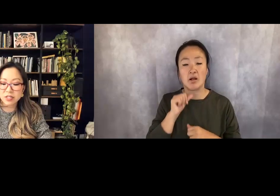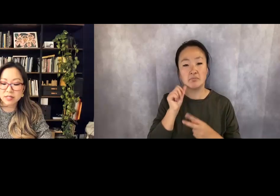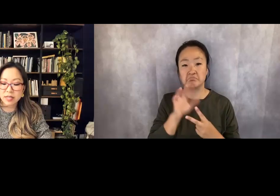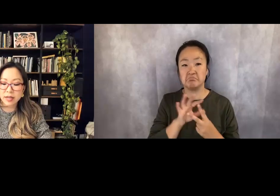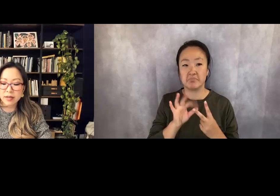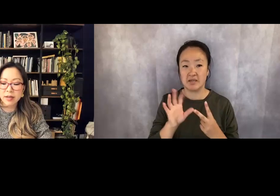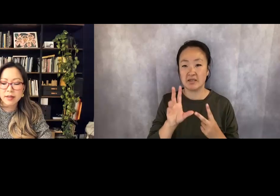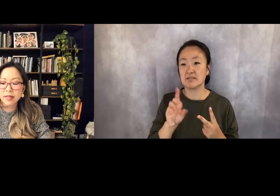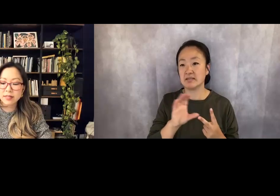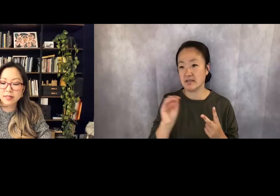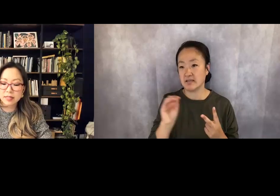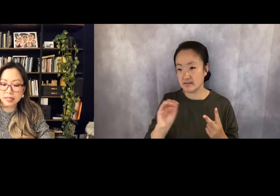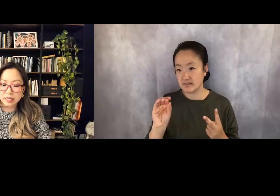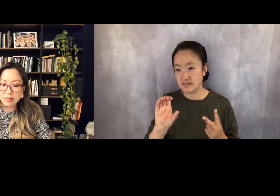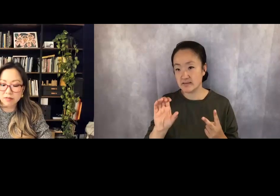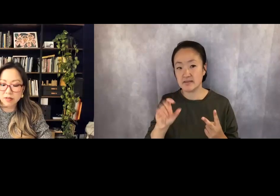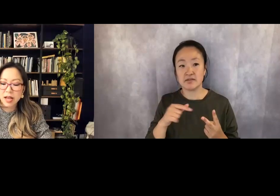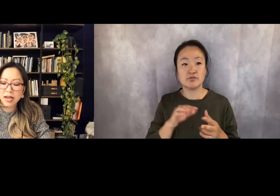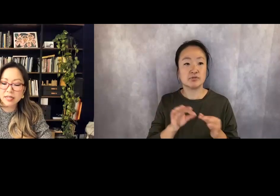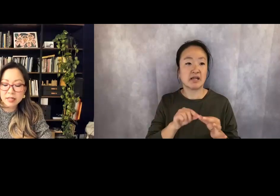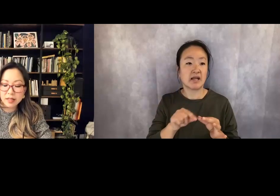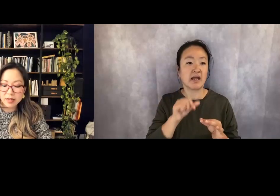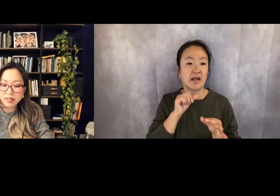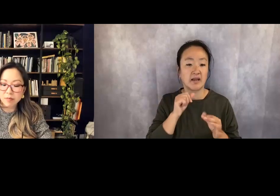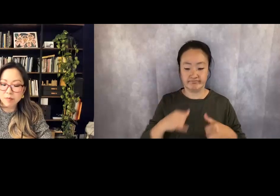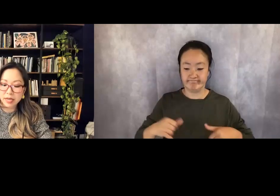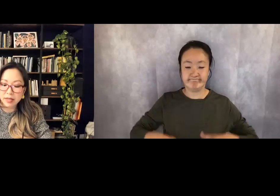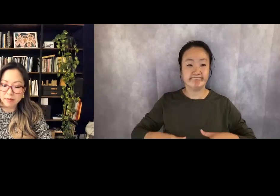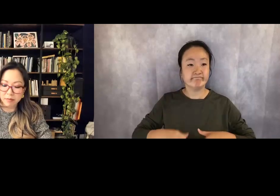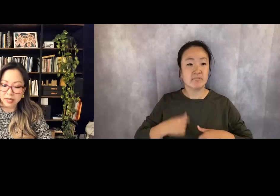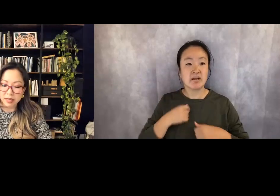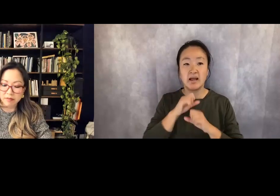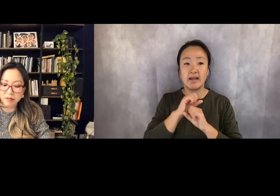To say they didn't leave. I did nothing to make them leave.